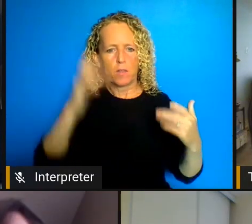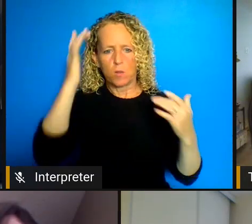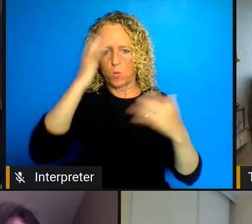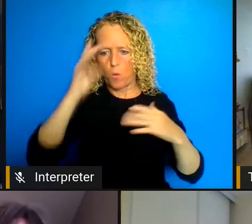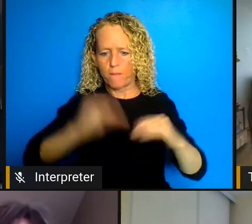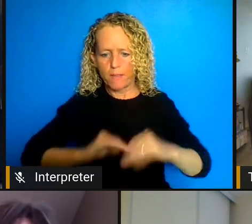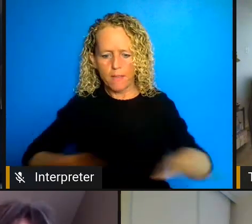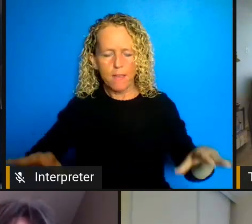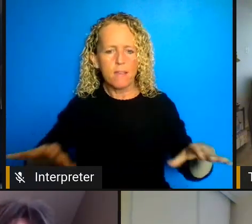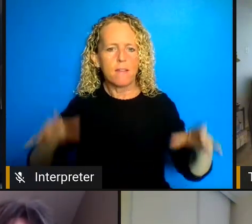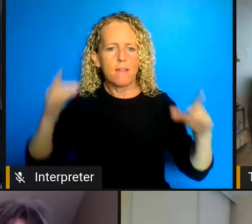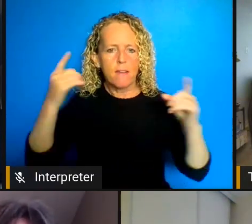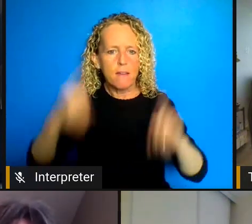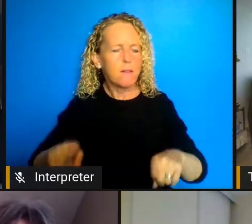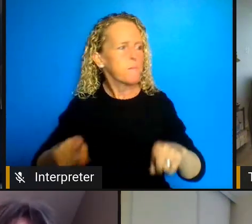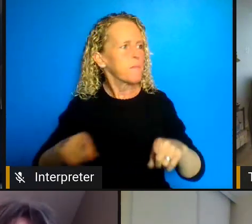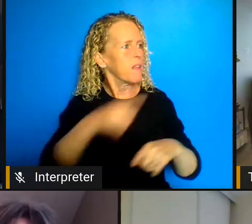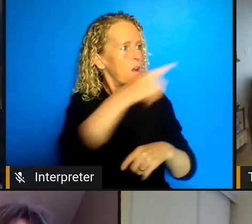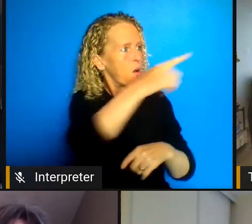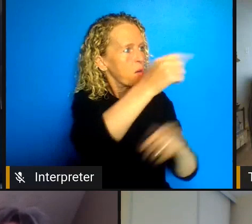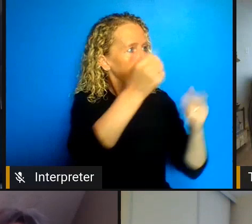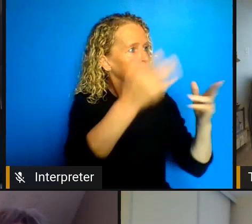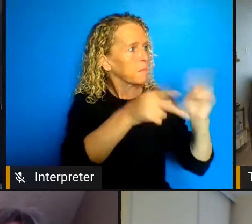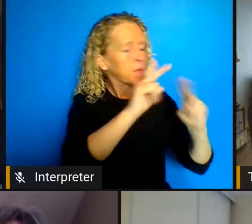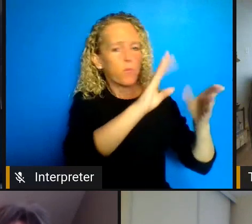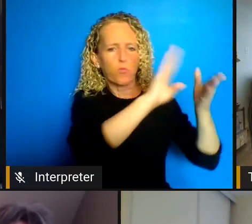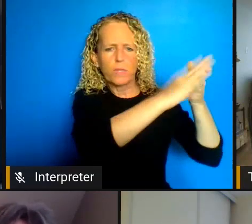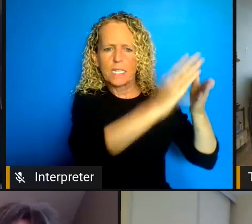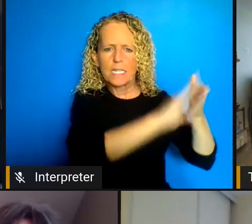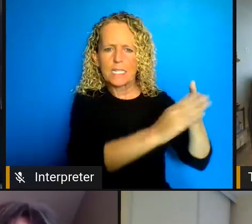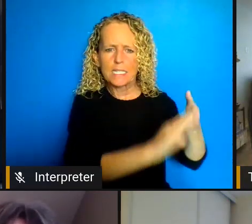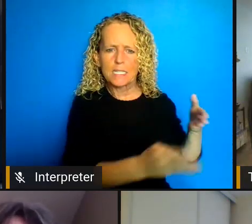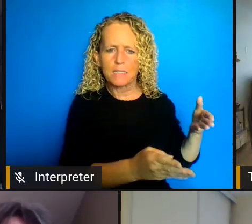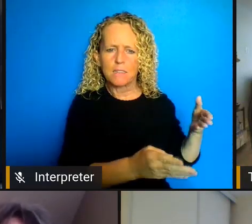people remanded prior to trial why don't we just do that all the time and this